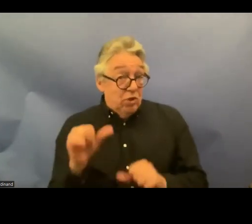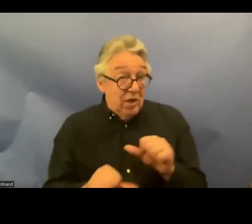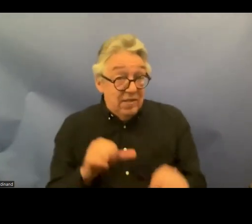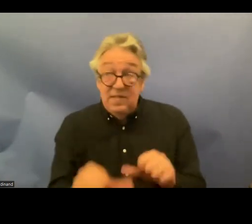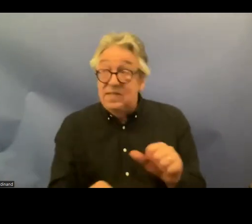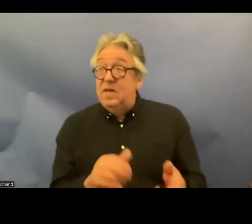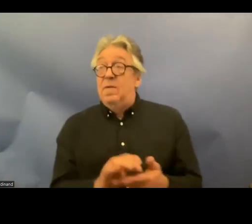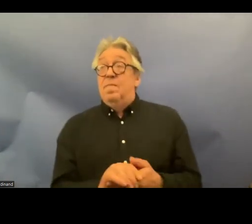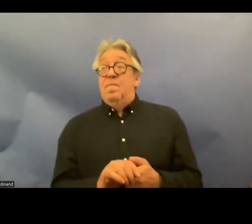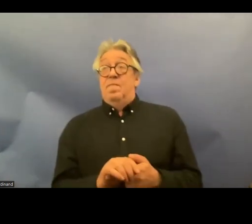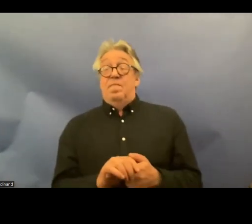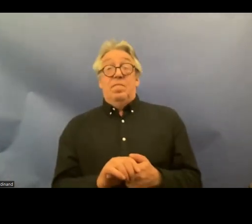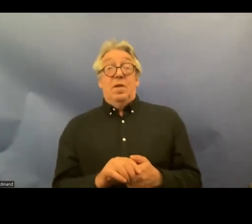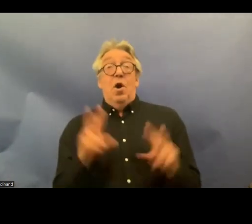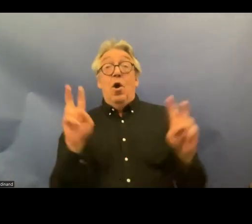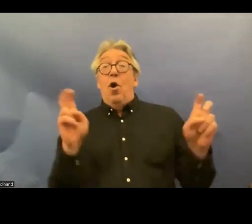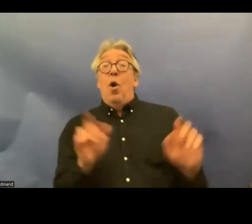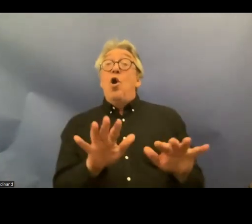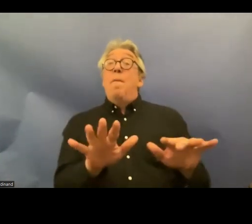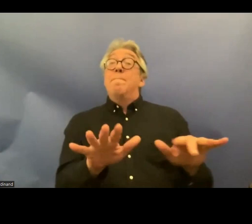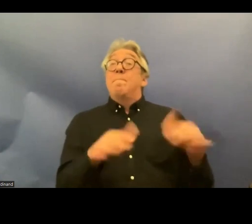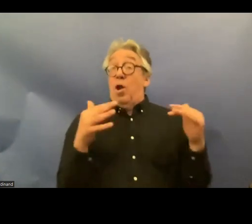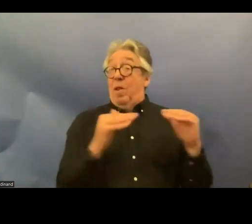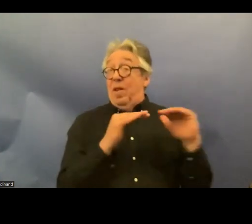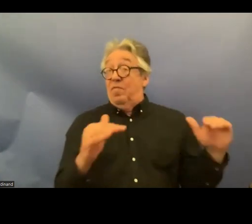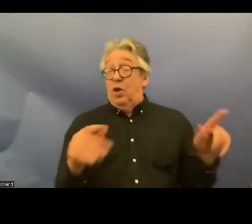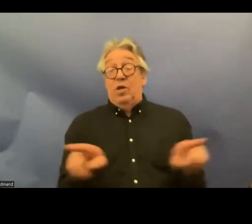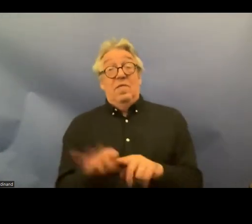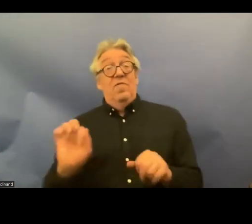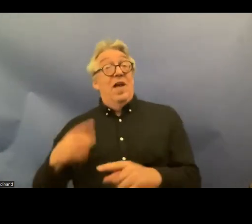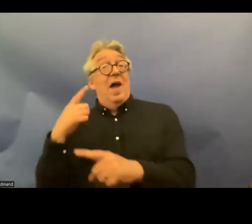the Parliamentary level but also on the executive level uh not